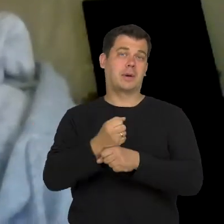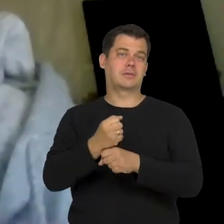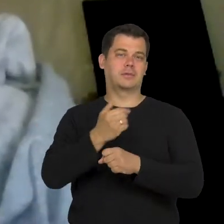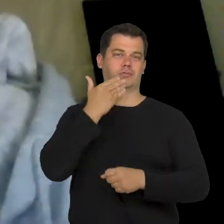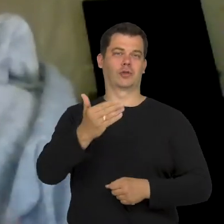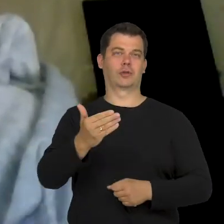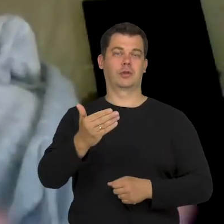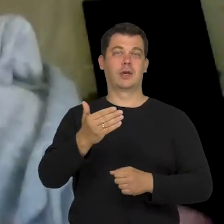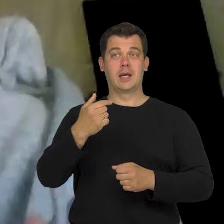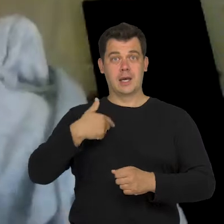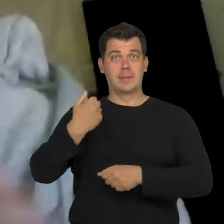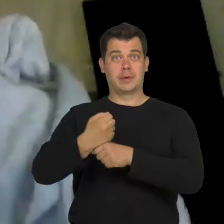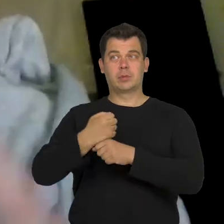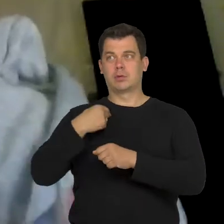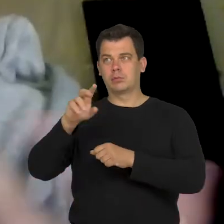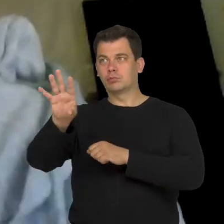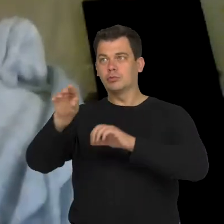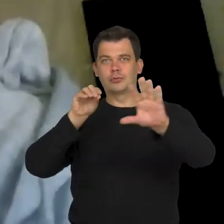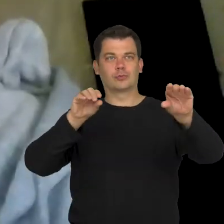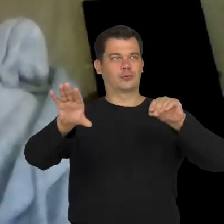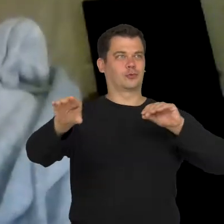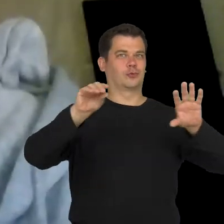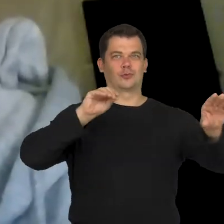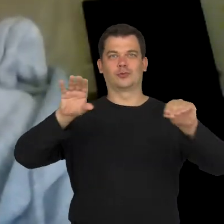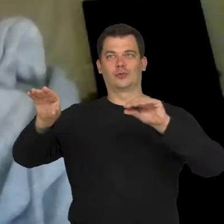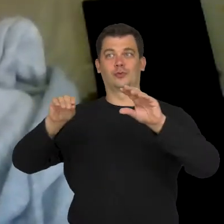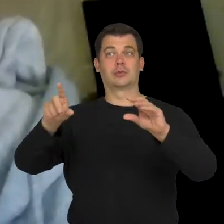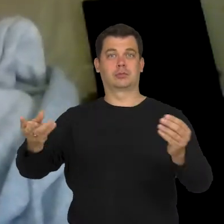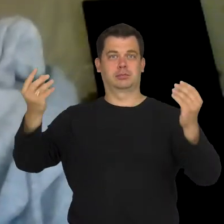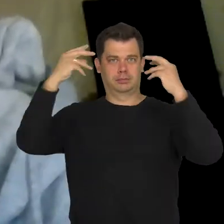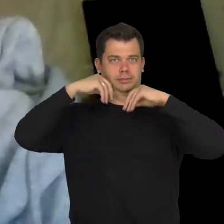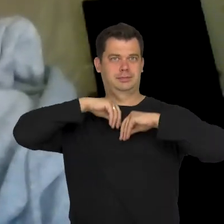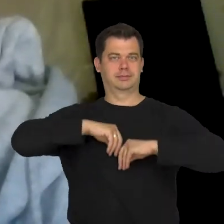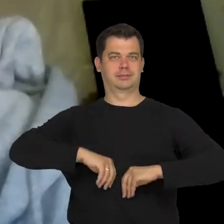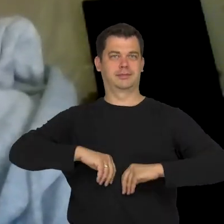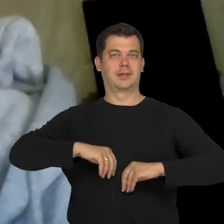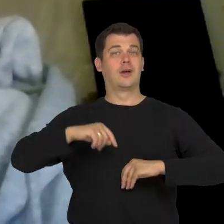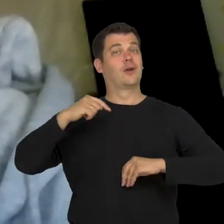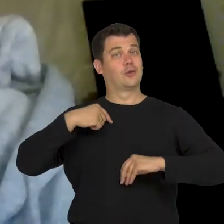because those people, this staring, inspires me. And I think that this is a sort of example,